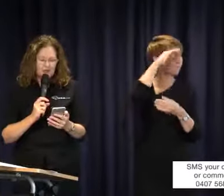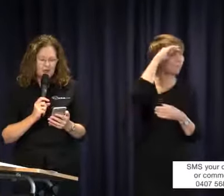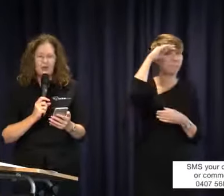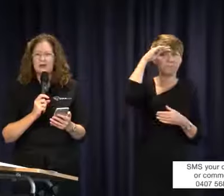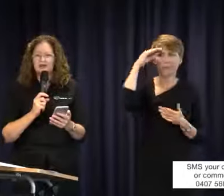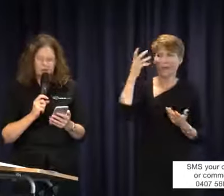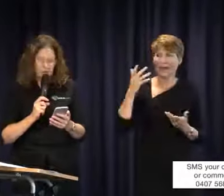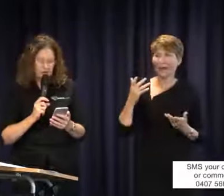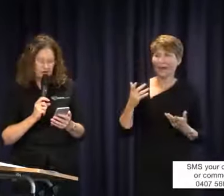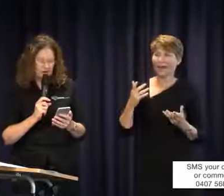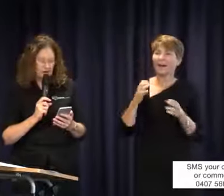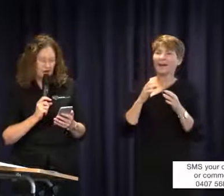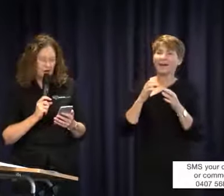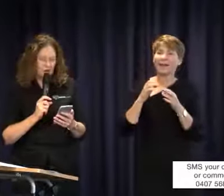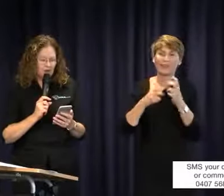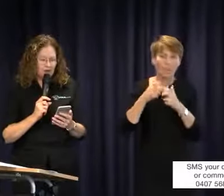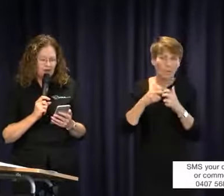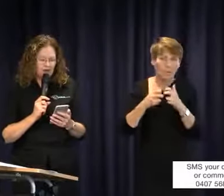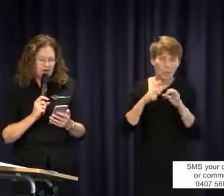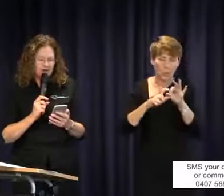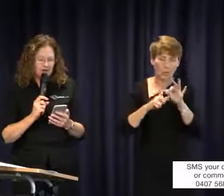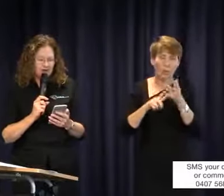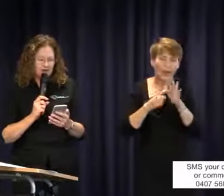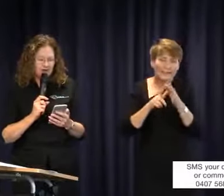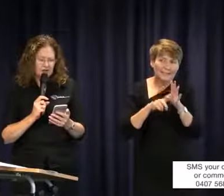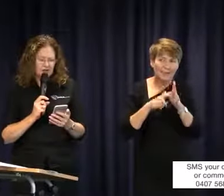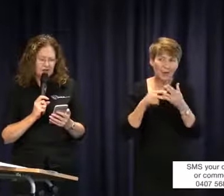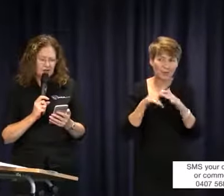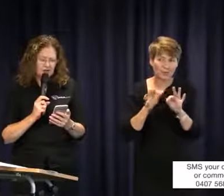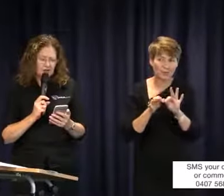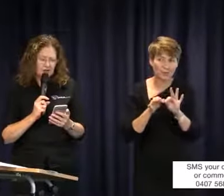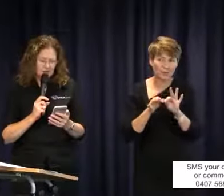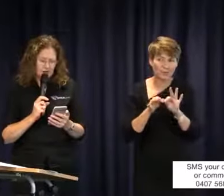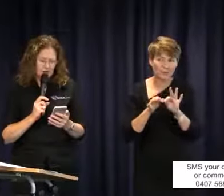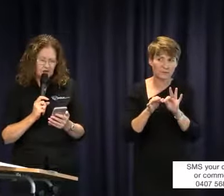is quality of interpreting. What are our rights to argue the needs of interpreters' levels?